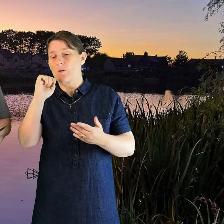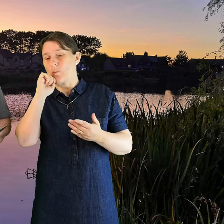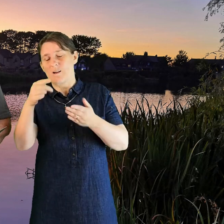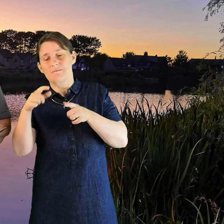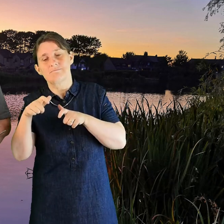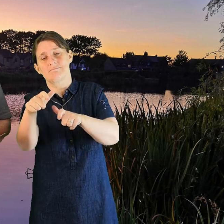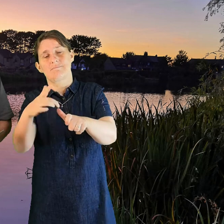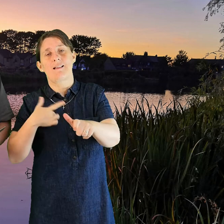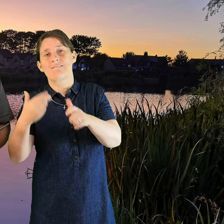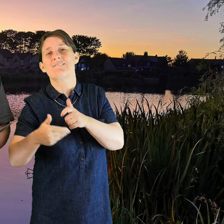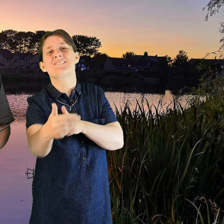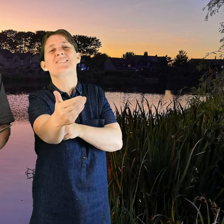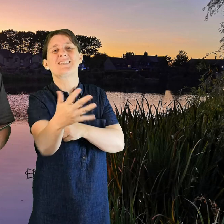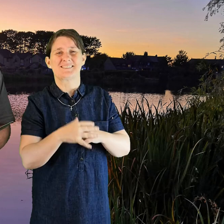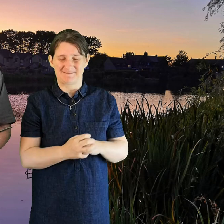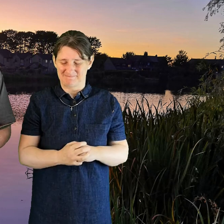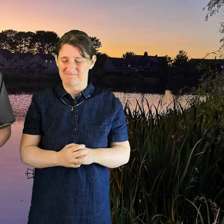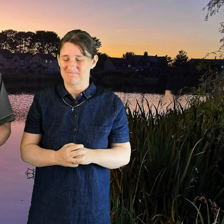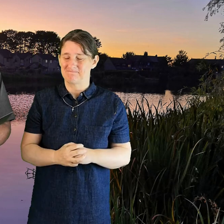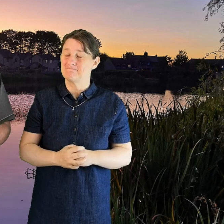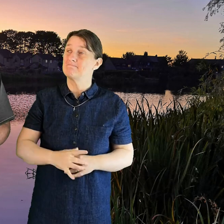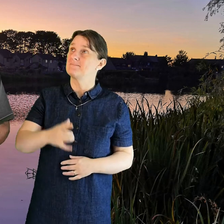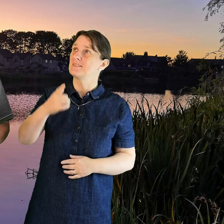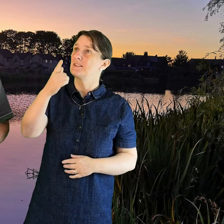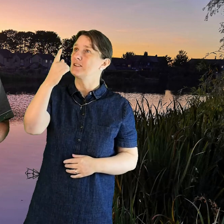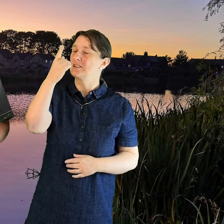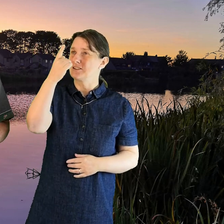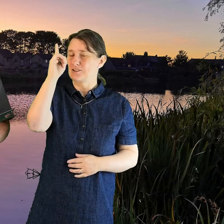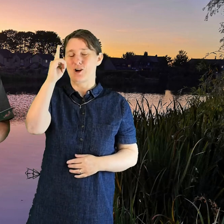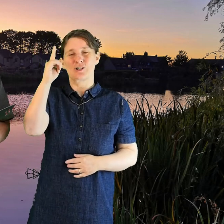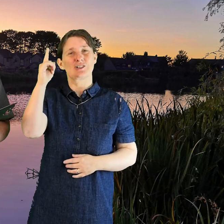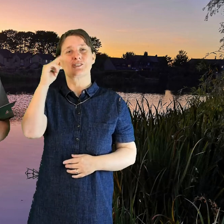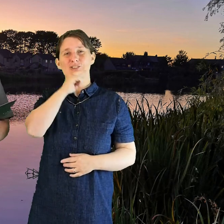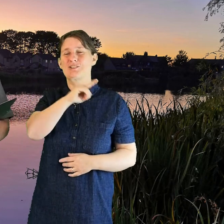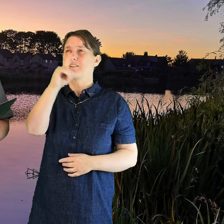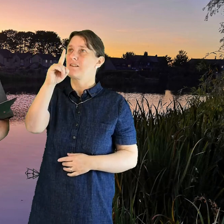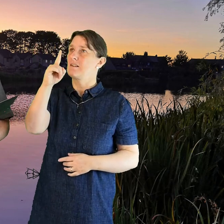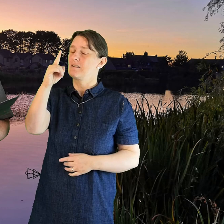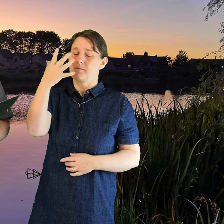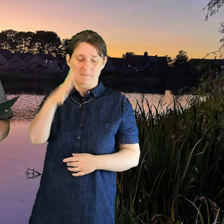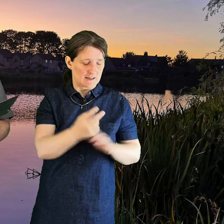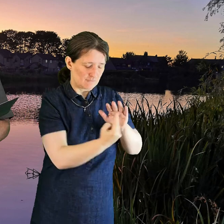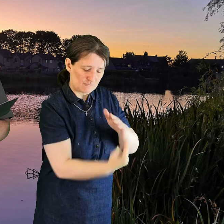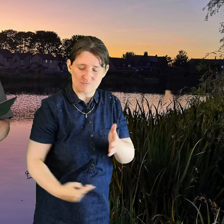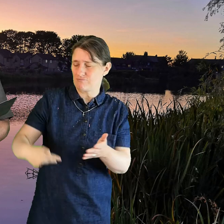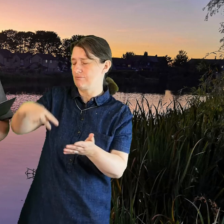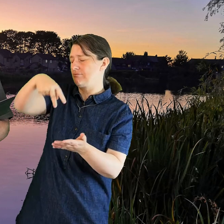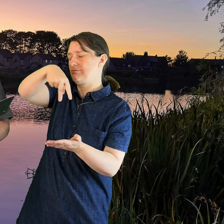God the Son who in bursting from the grave has won a glorious victory